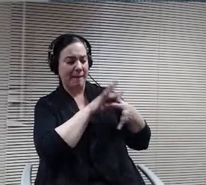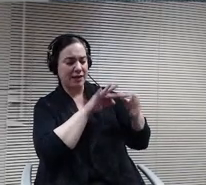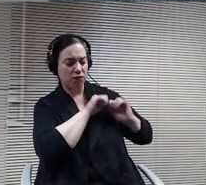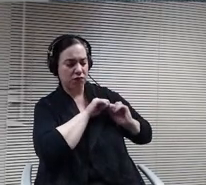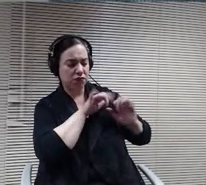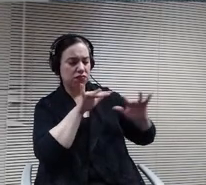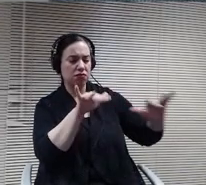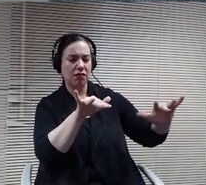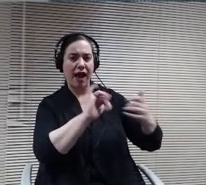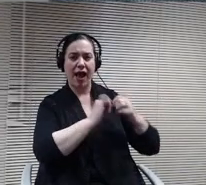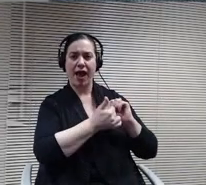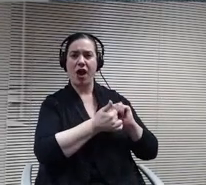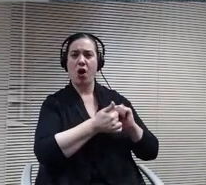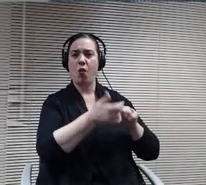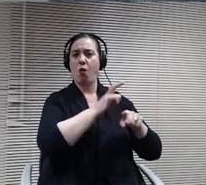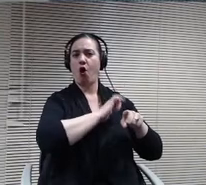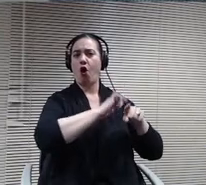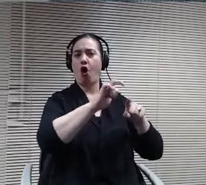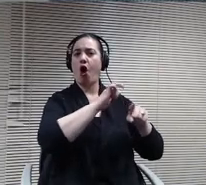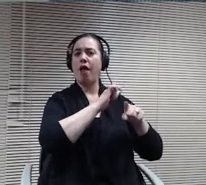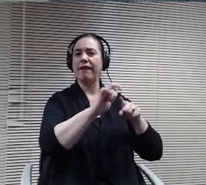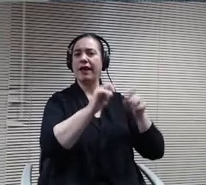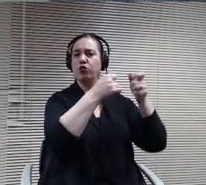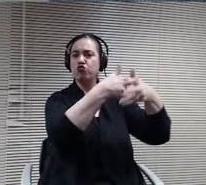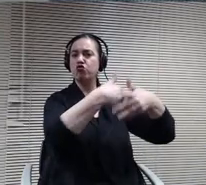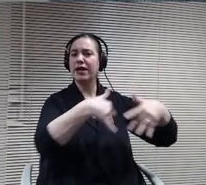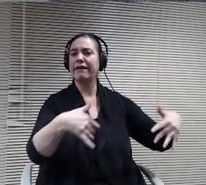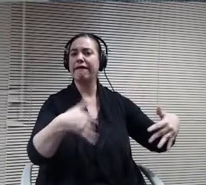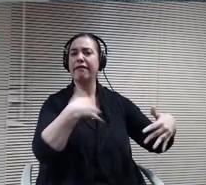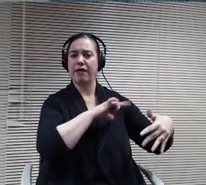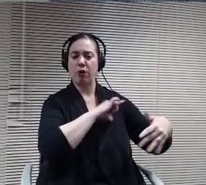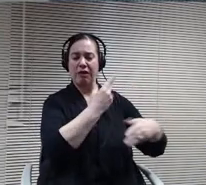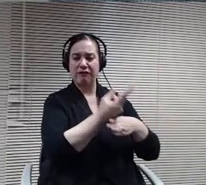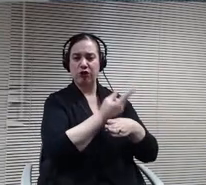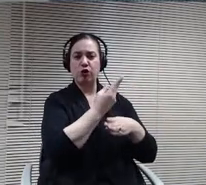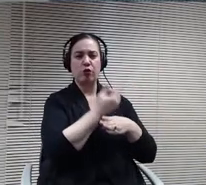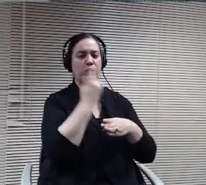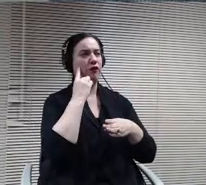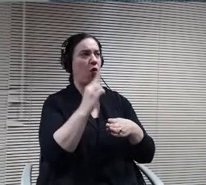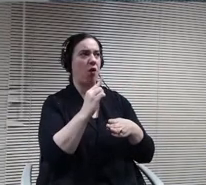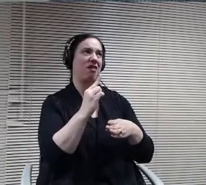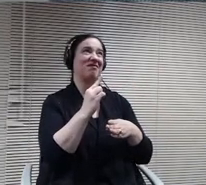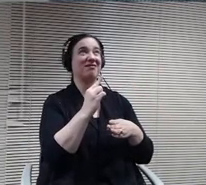have used for probably at least a dozen years now as well as